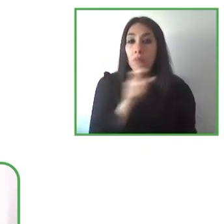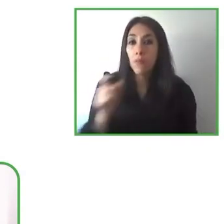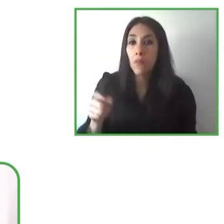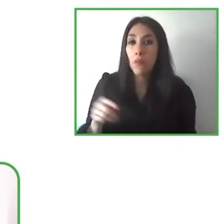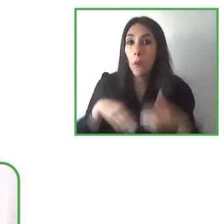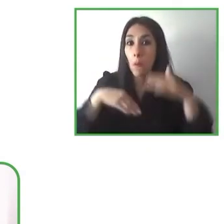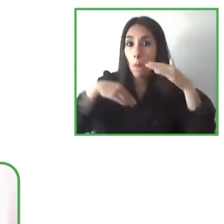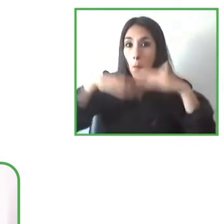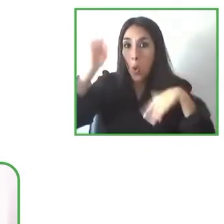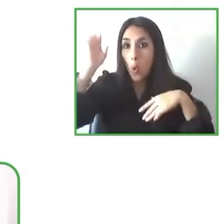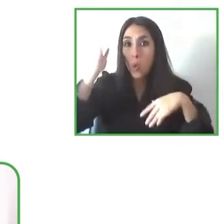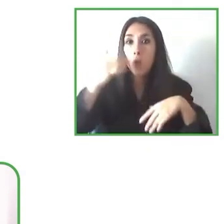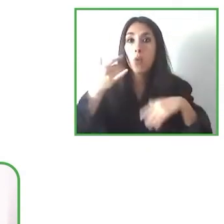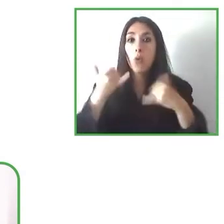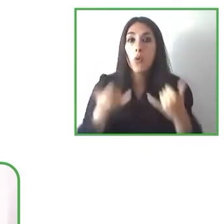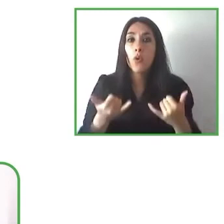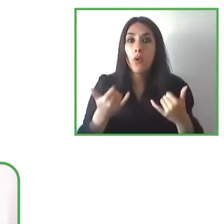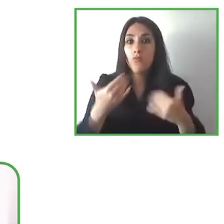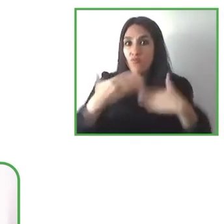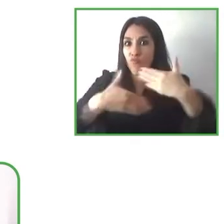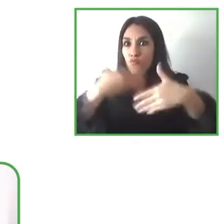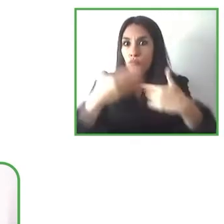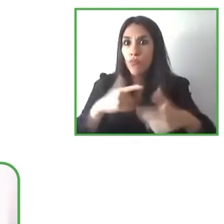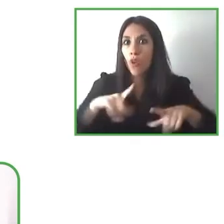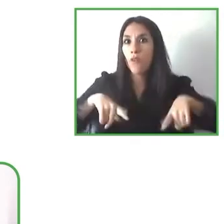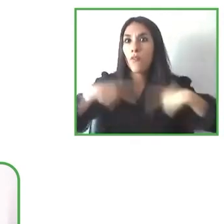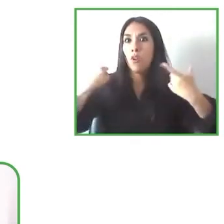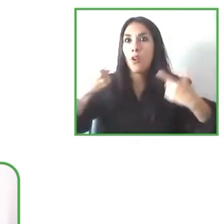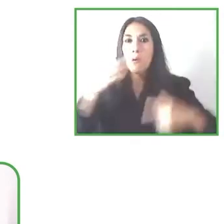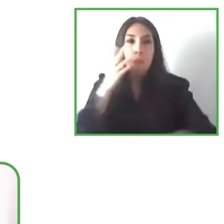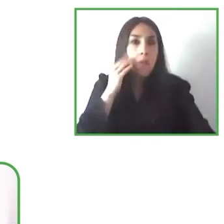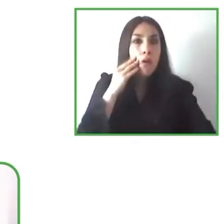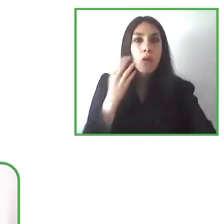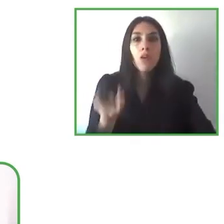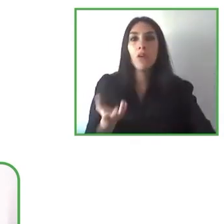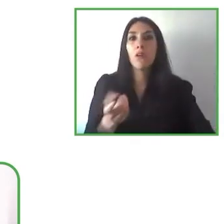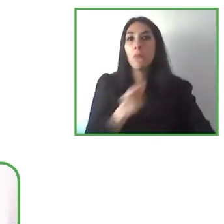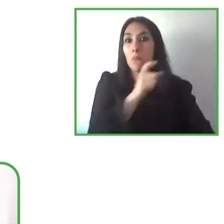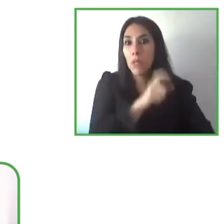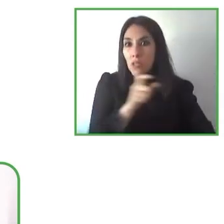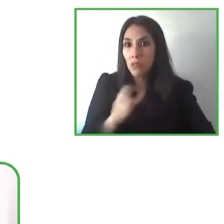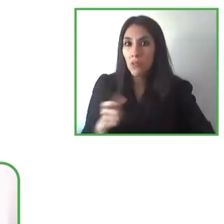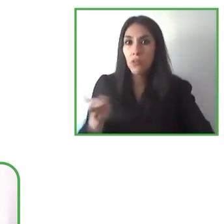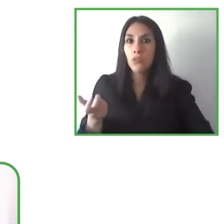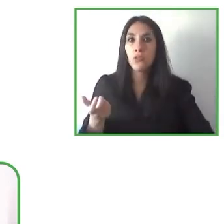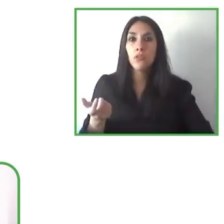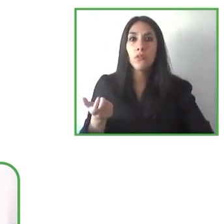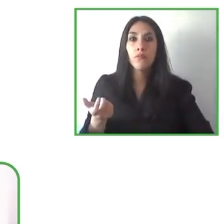but the quality of life the experience of people with disabilities, elderly people,